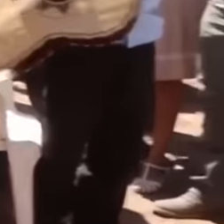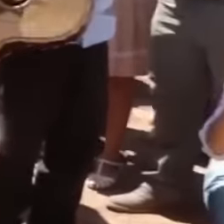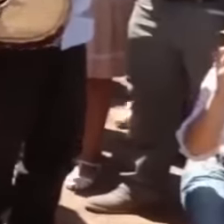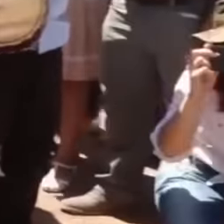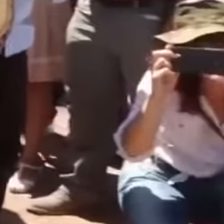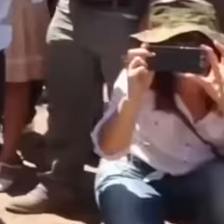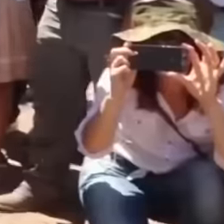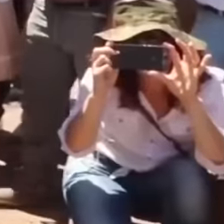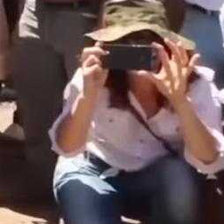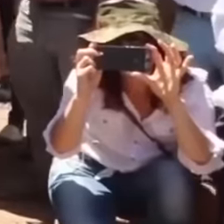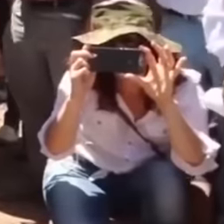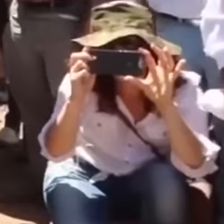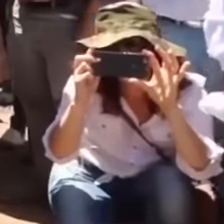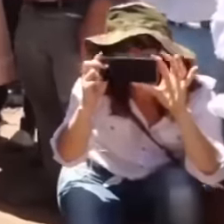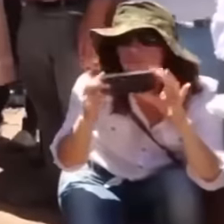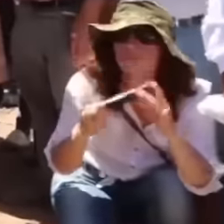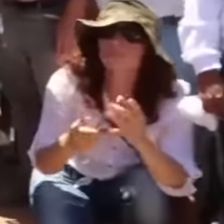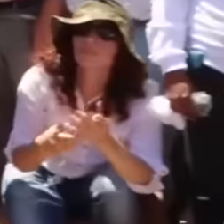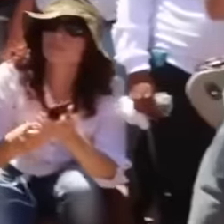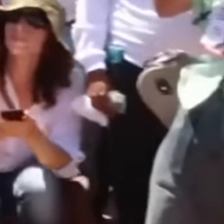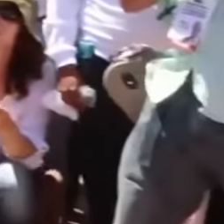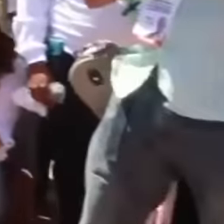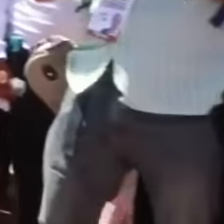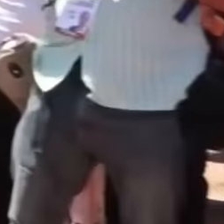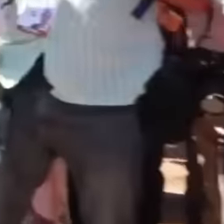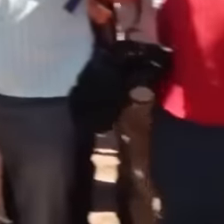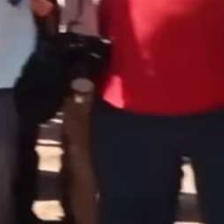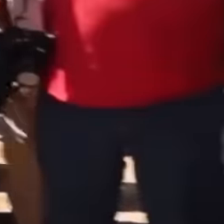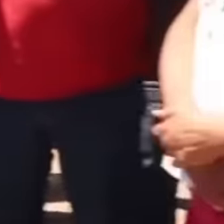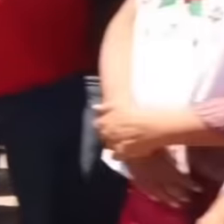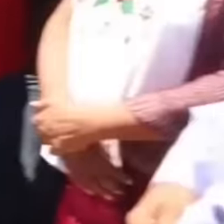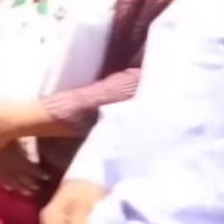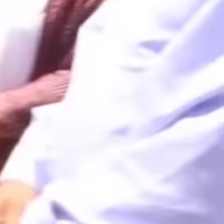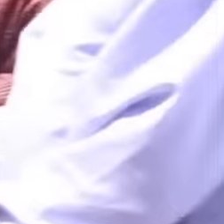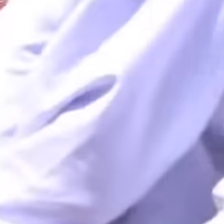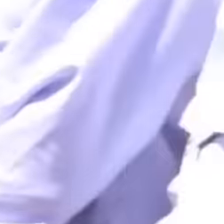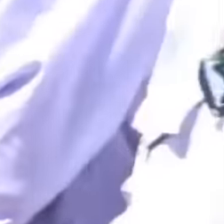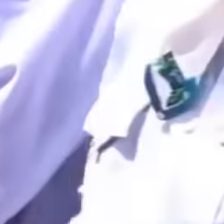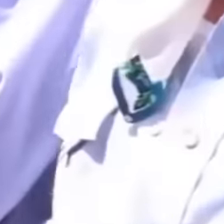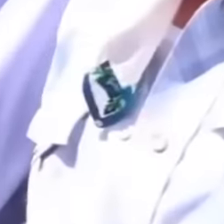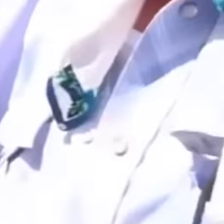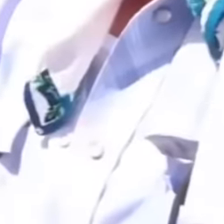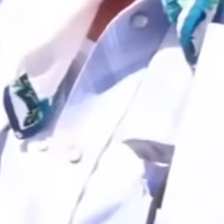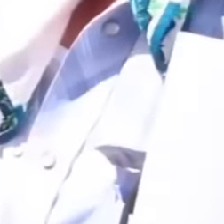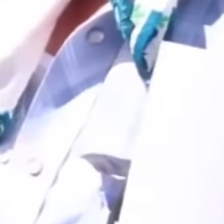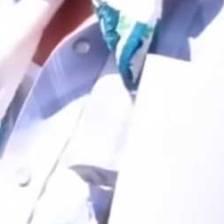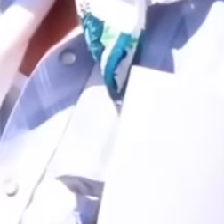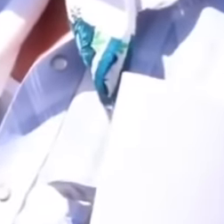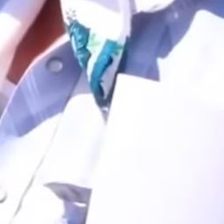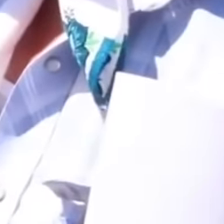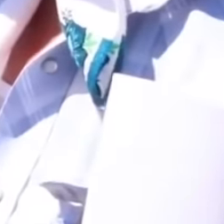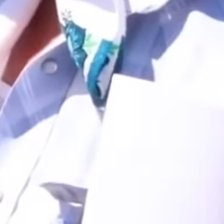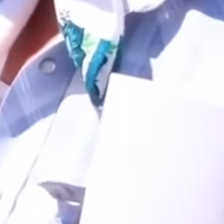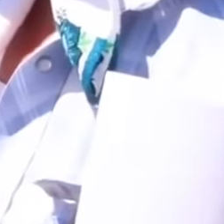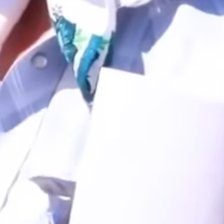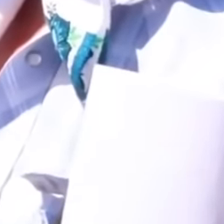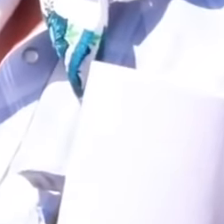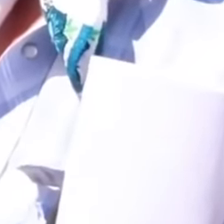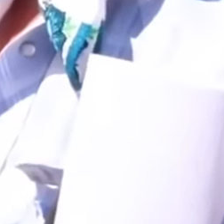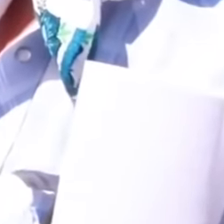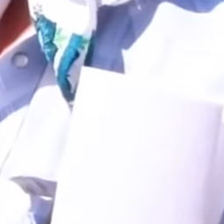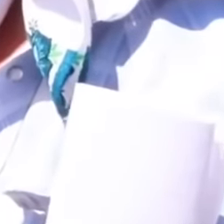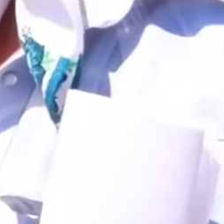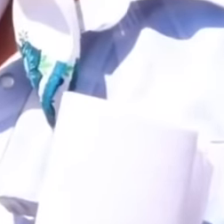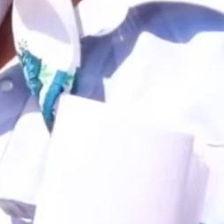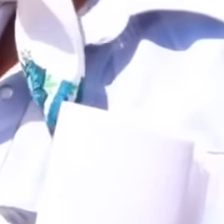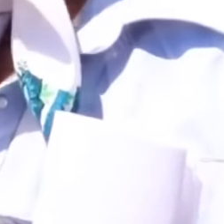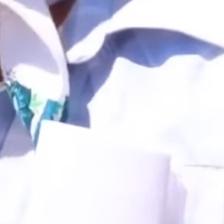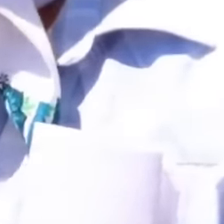I in a town in Sonora today the elado roi is a town without equal, full of brave men